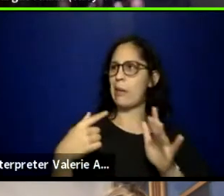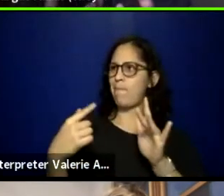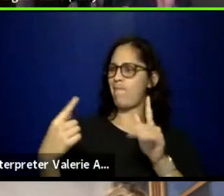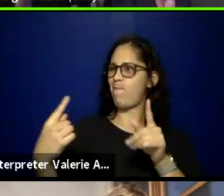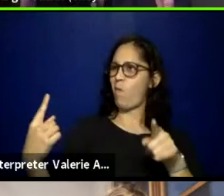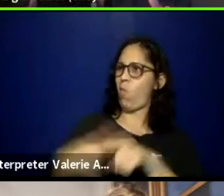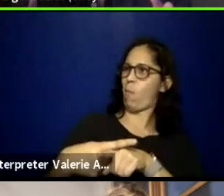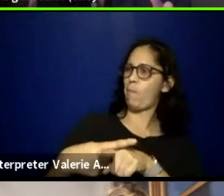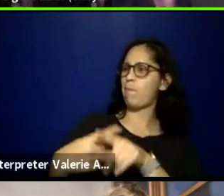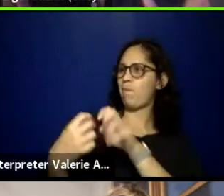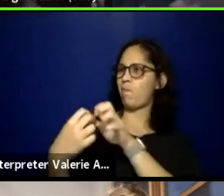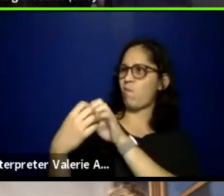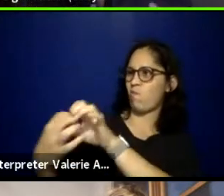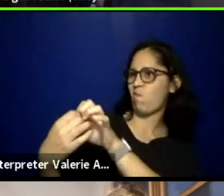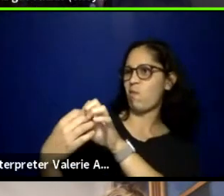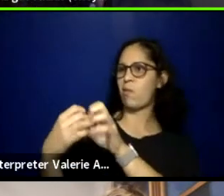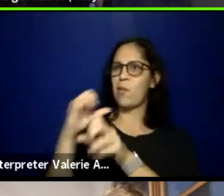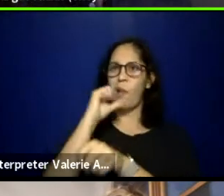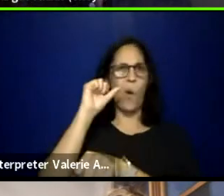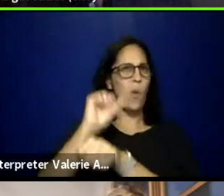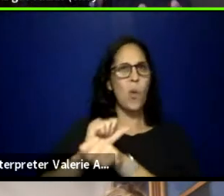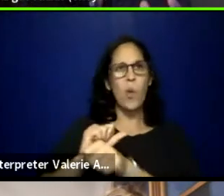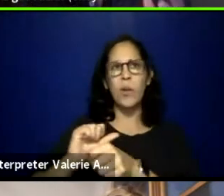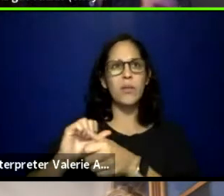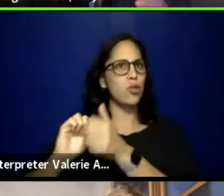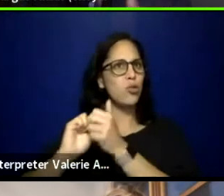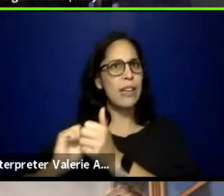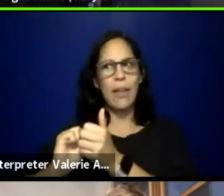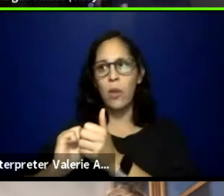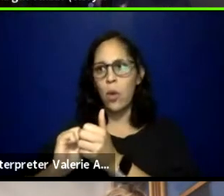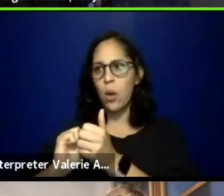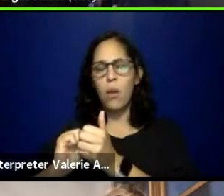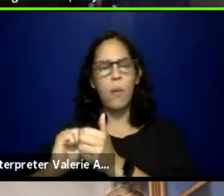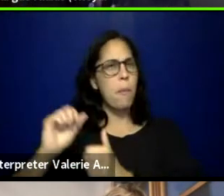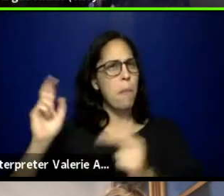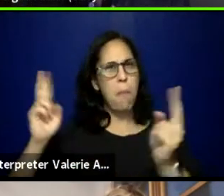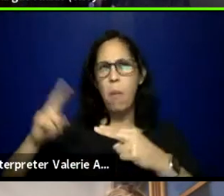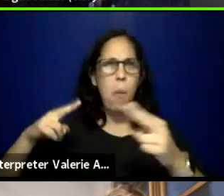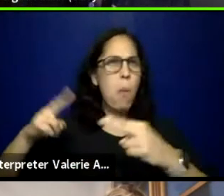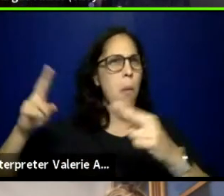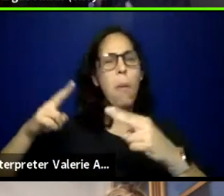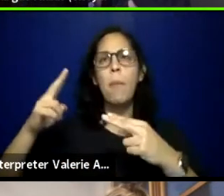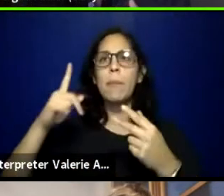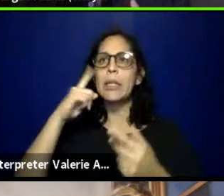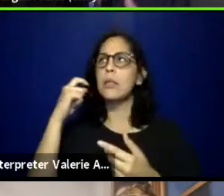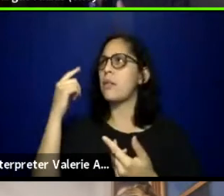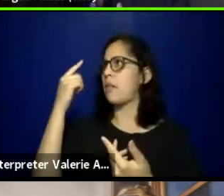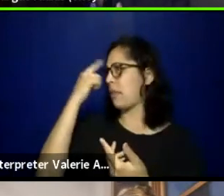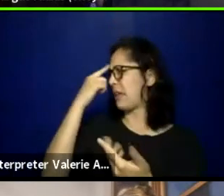because there's such a scarcity mindset that we need to fight one another, or be against one another